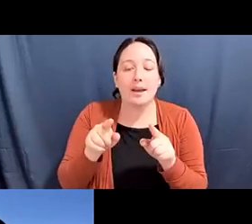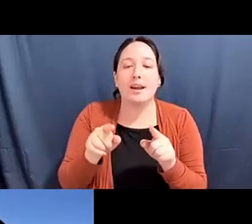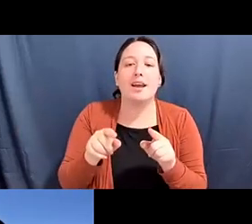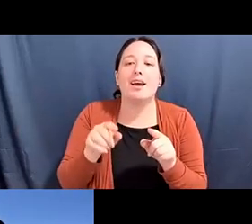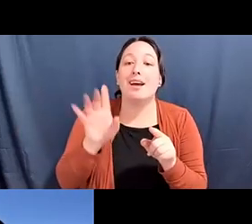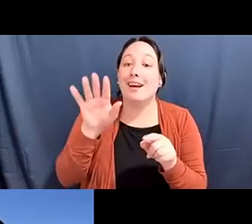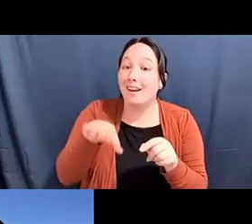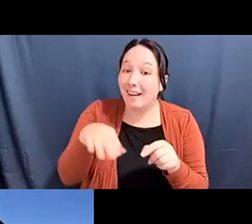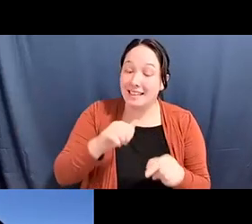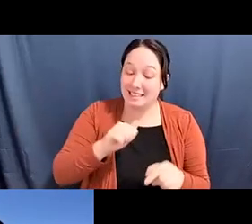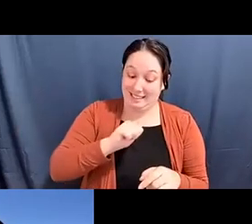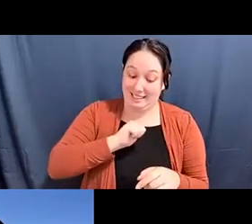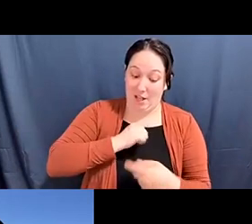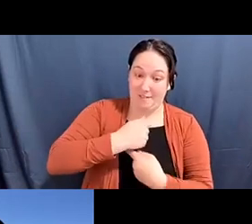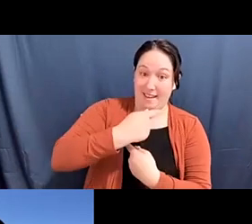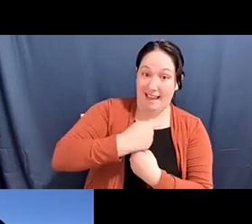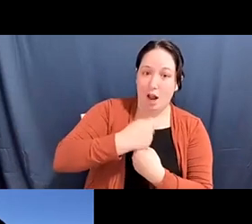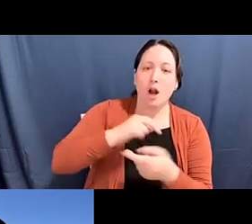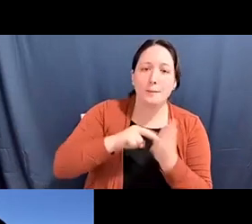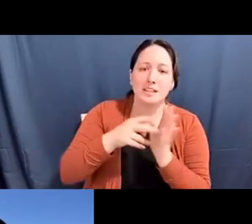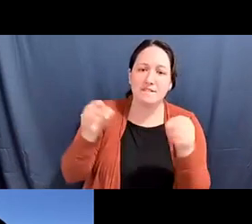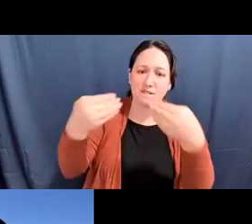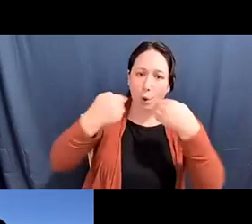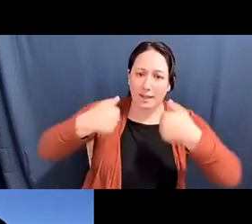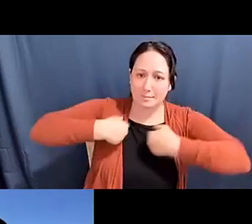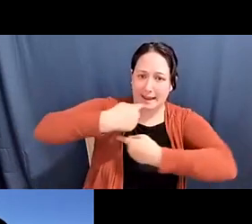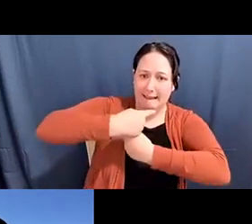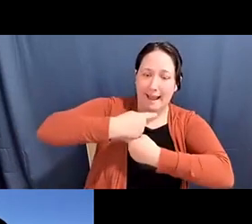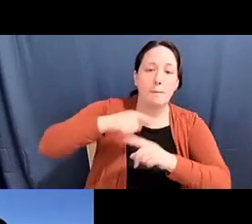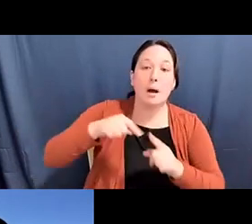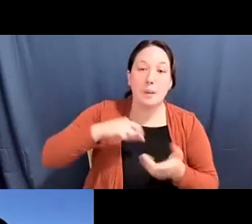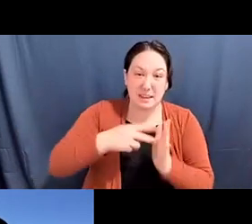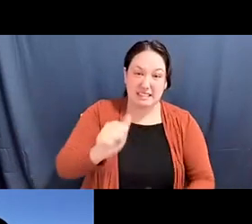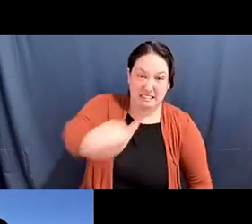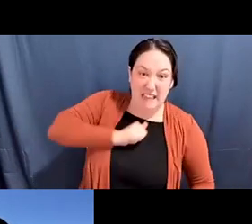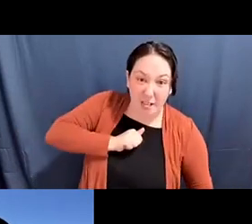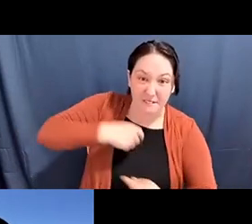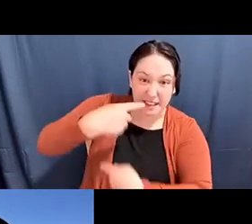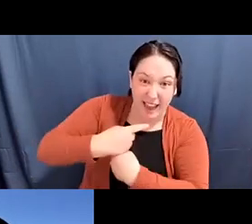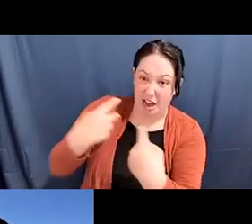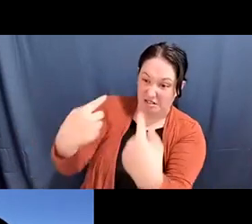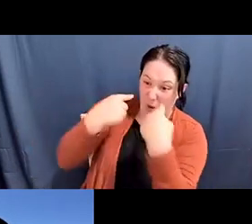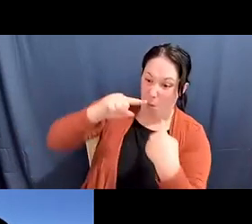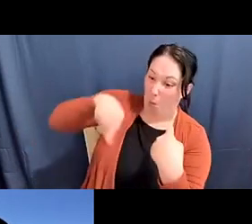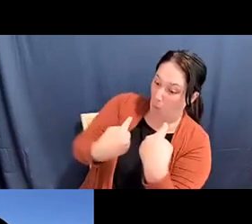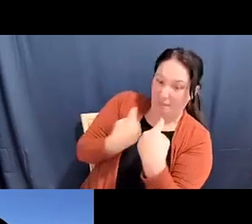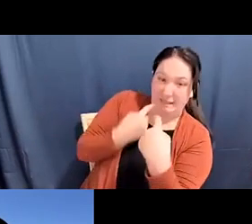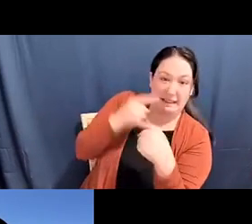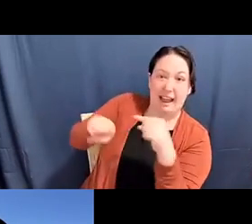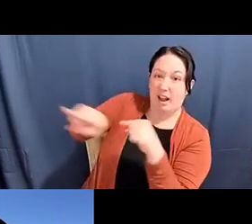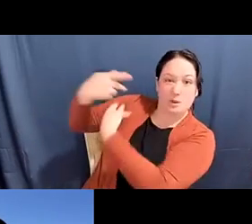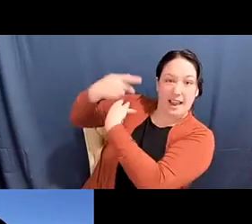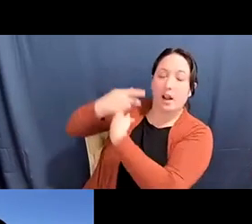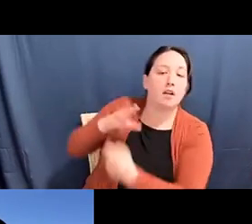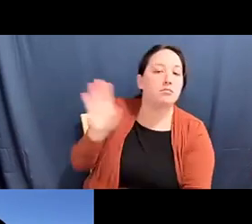Alex Tom he/him: being alone, shameful, like I hear a lot of young people saying I'm going to leave until them fully better than want to come back, or you think something's wrong with.